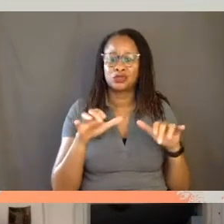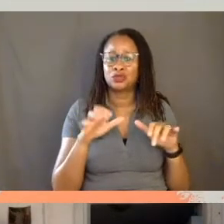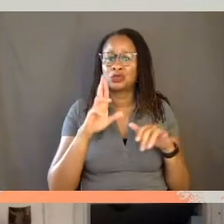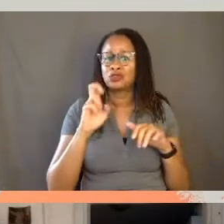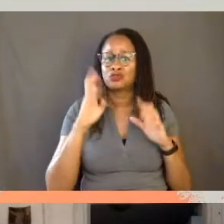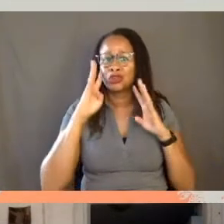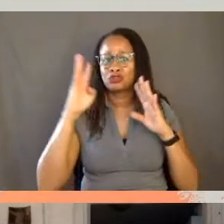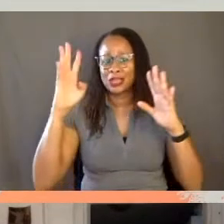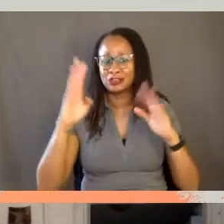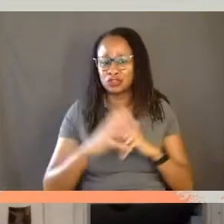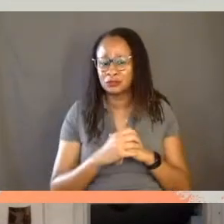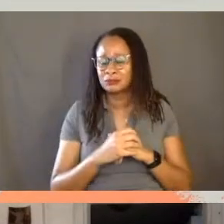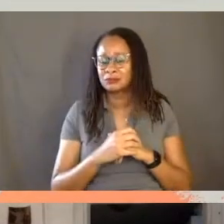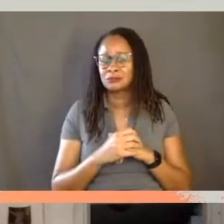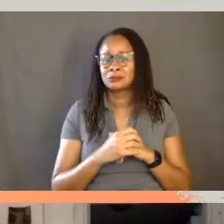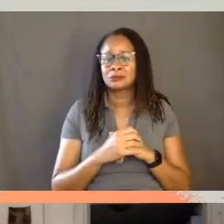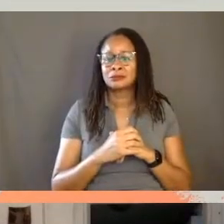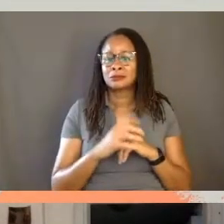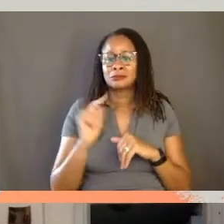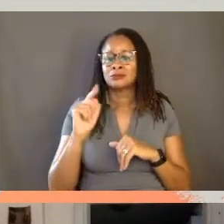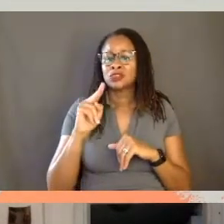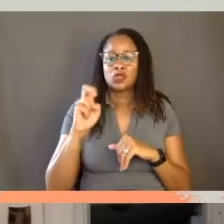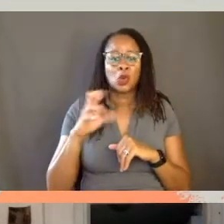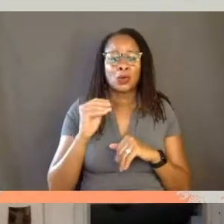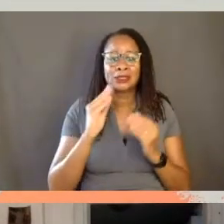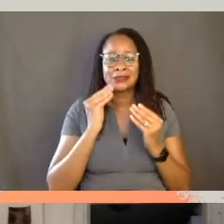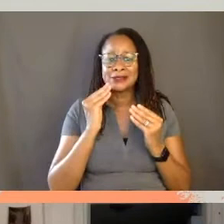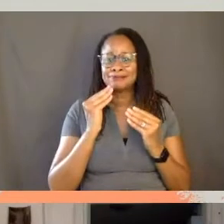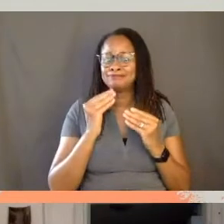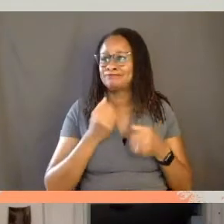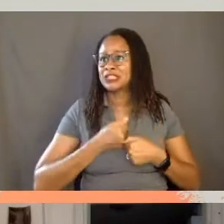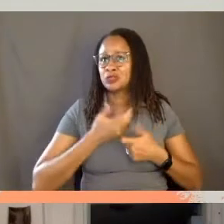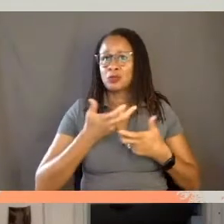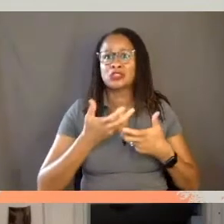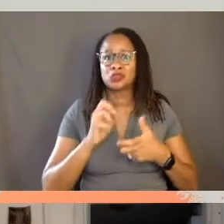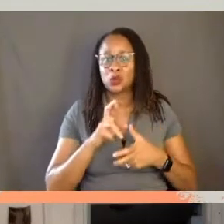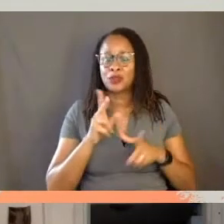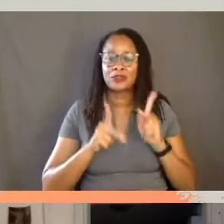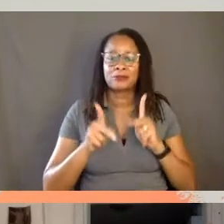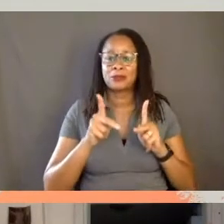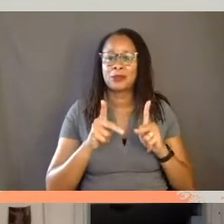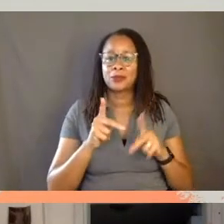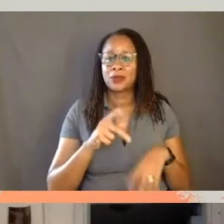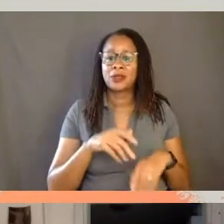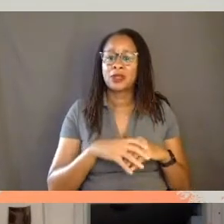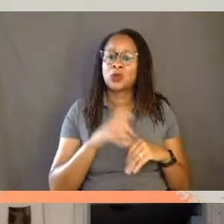How the tone and expression or even the people you selected.